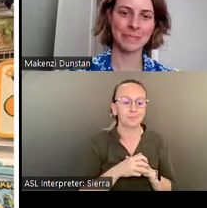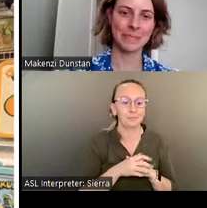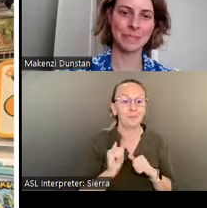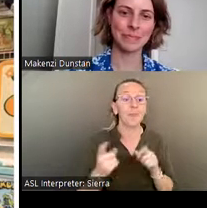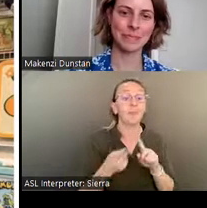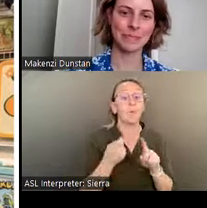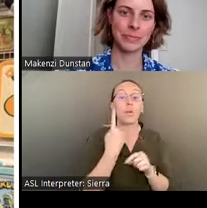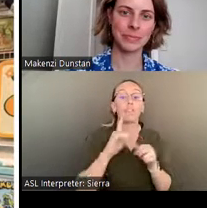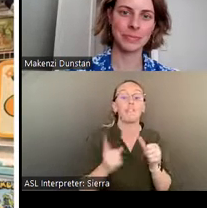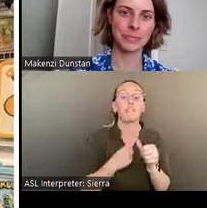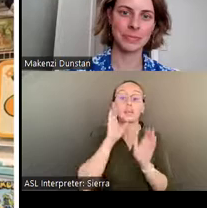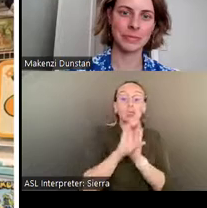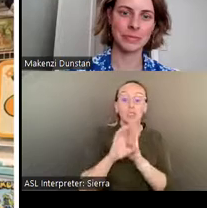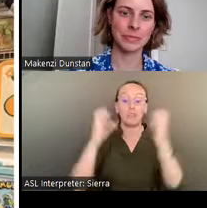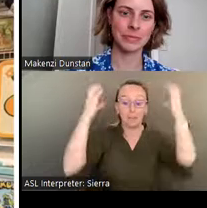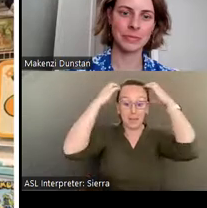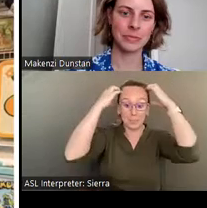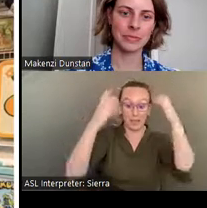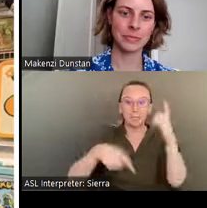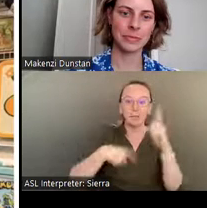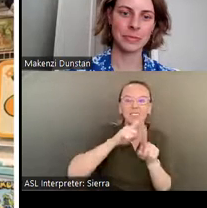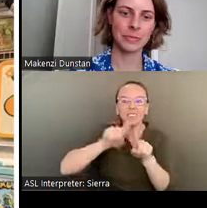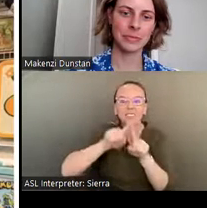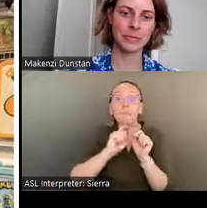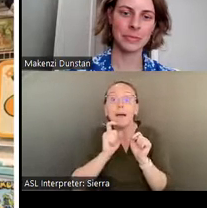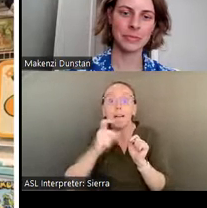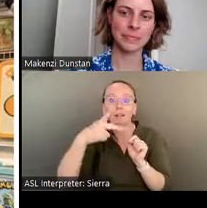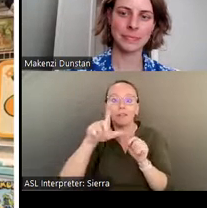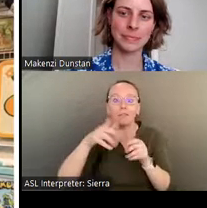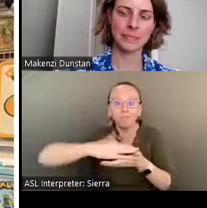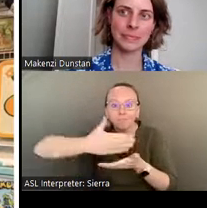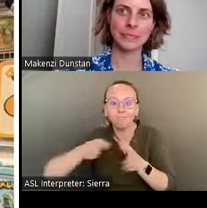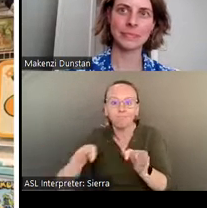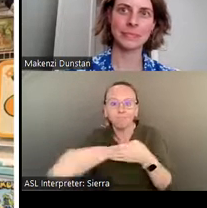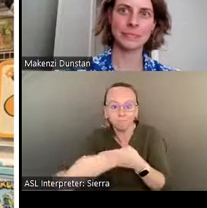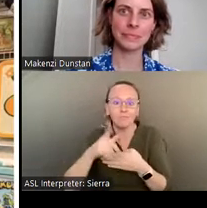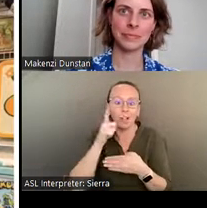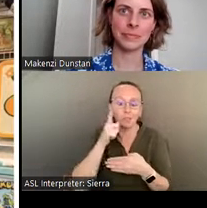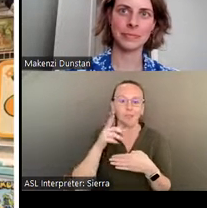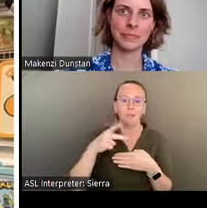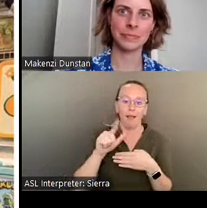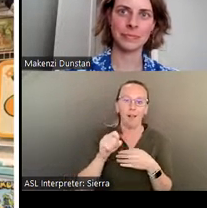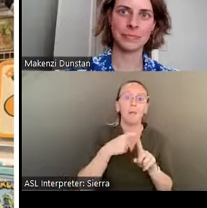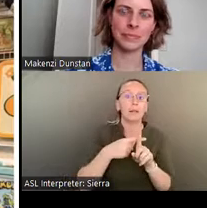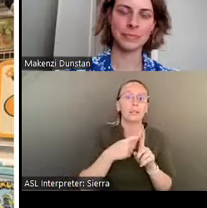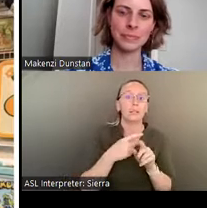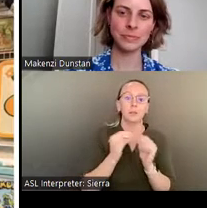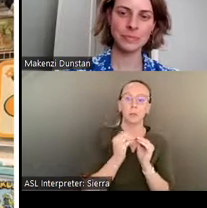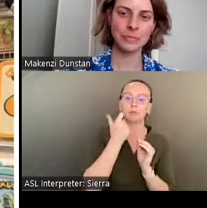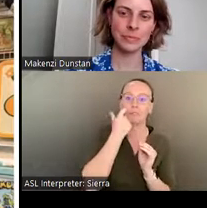Mouse on a lunch box from the 1930s to more recent offerings like the Scooby-Doo lunch box.